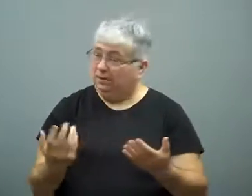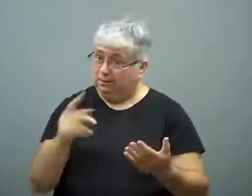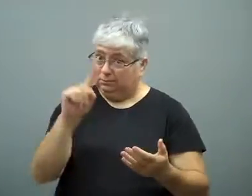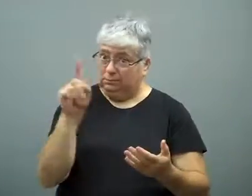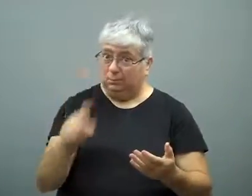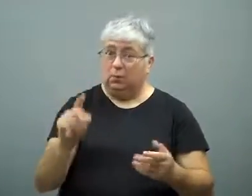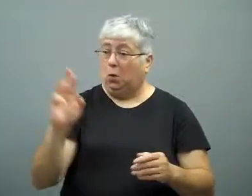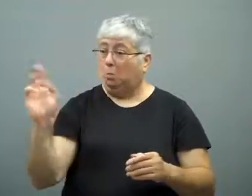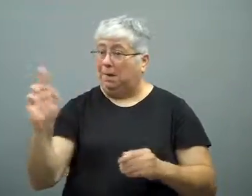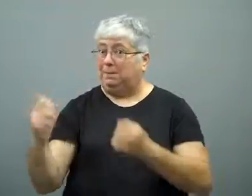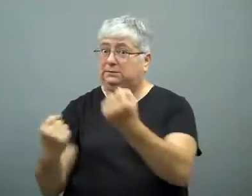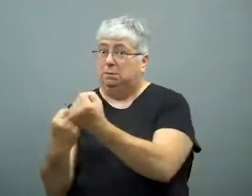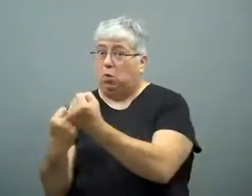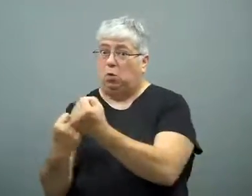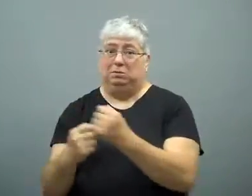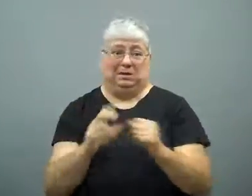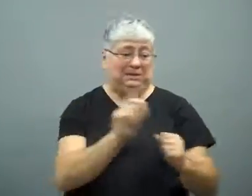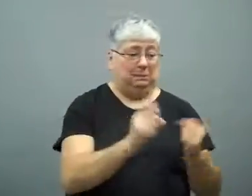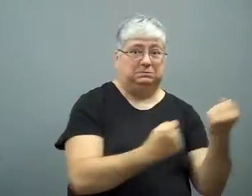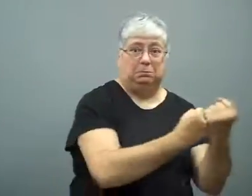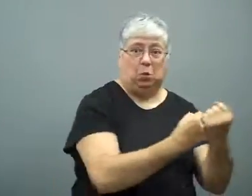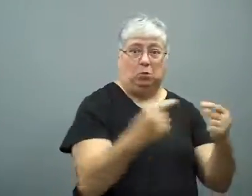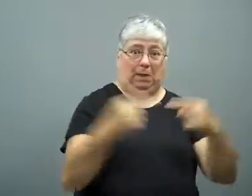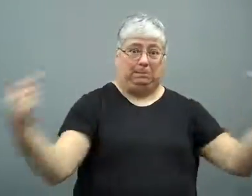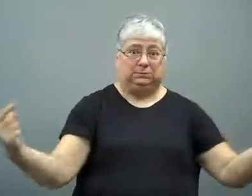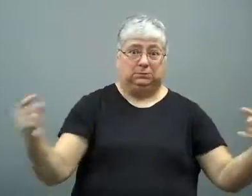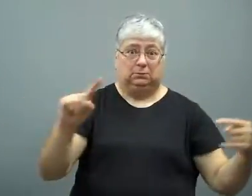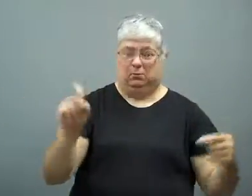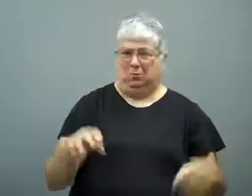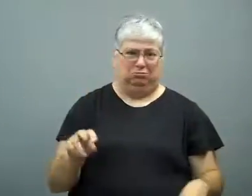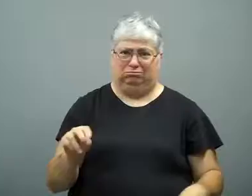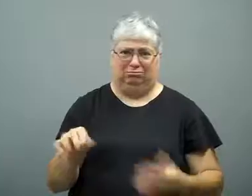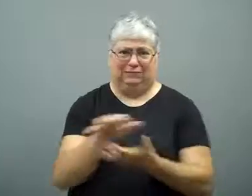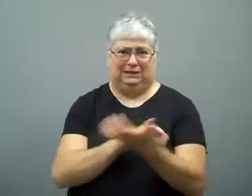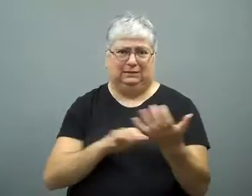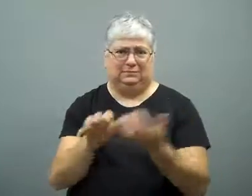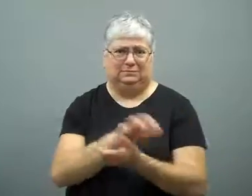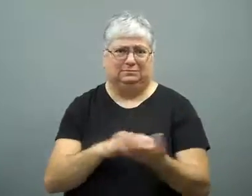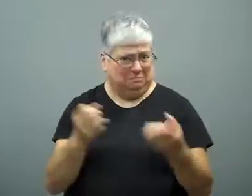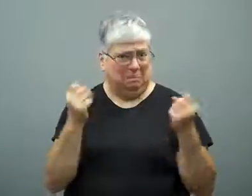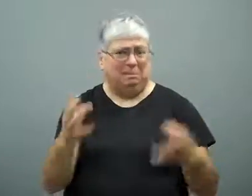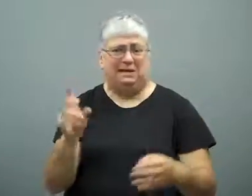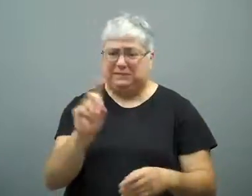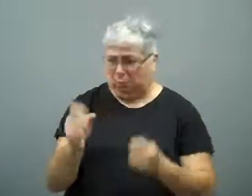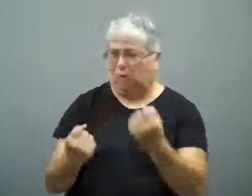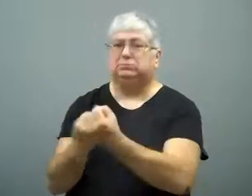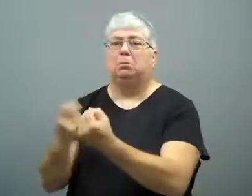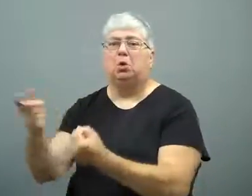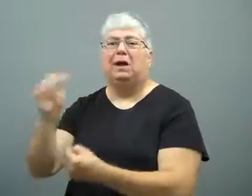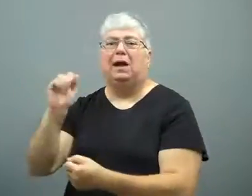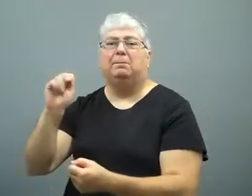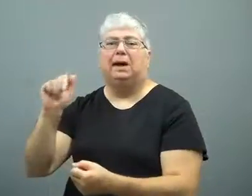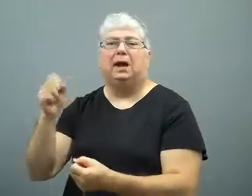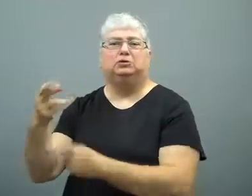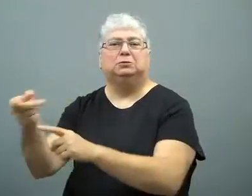Support wasn't along party lines, it was mixed.